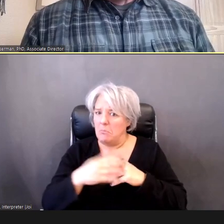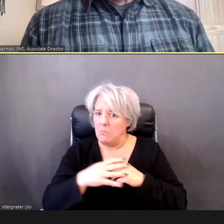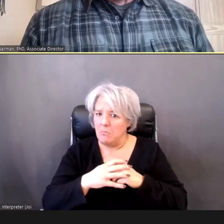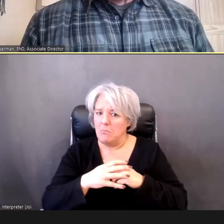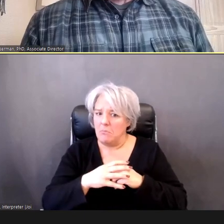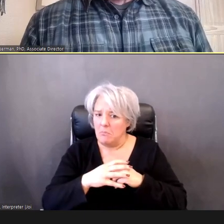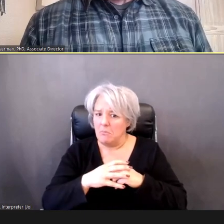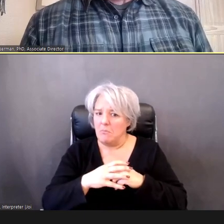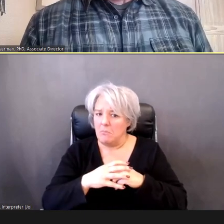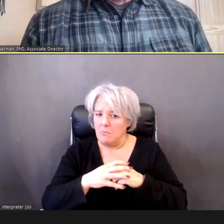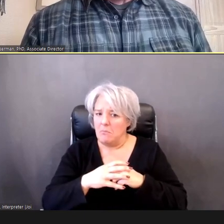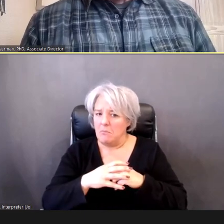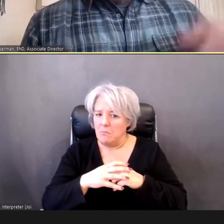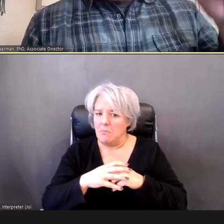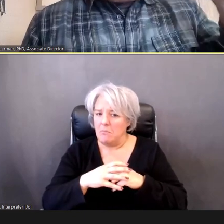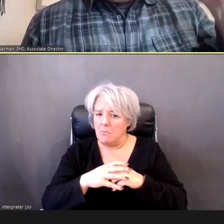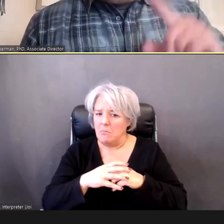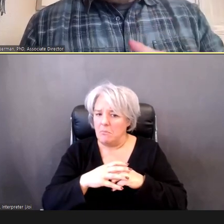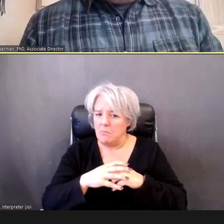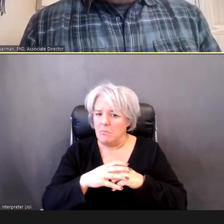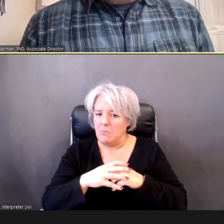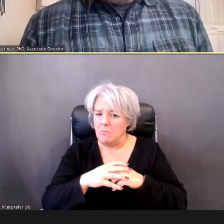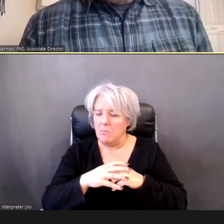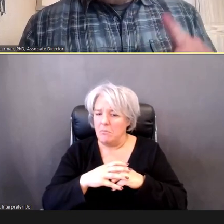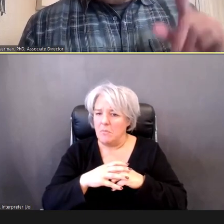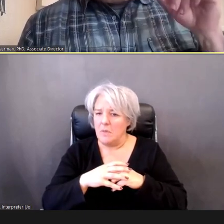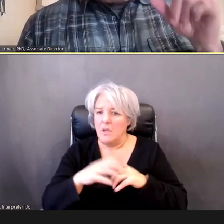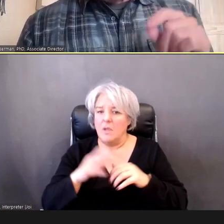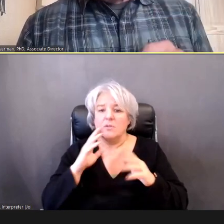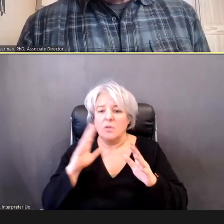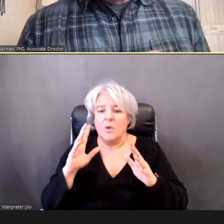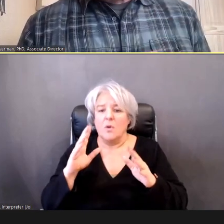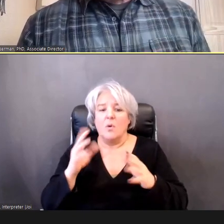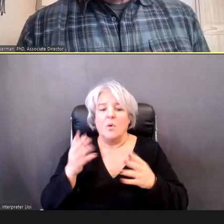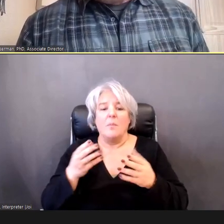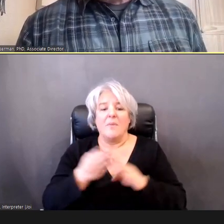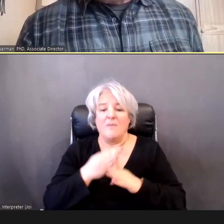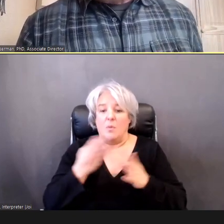great, before you all runoff in the -- in the chat box, there is a link